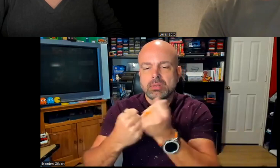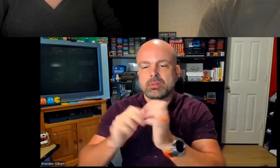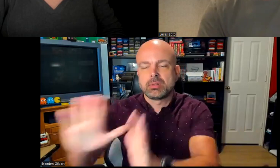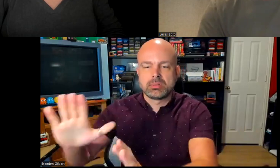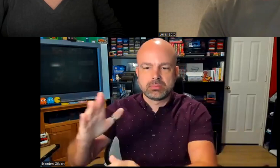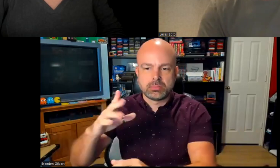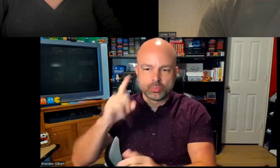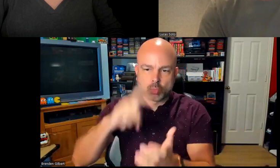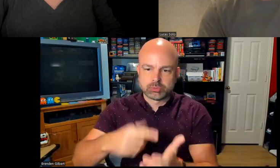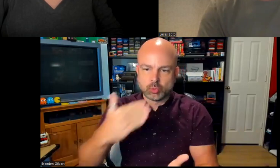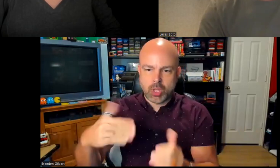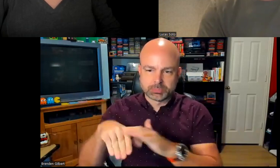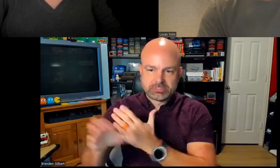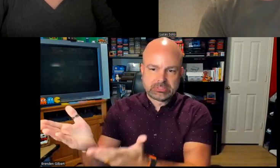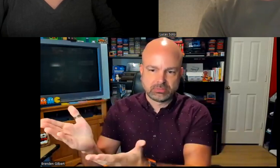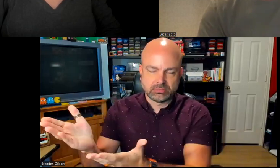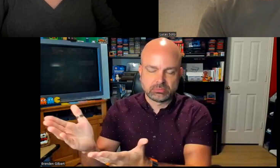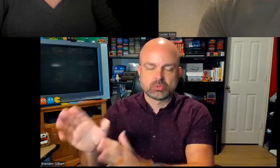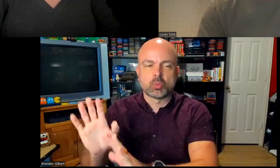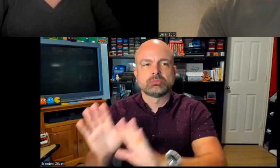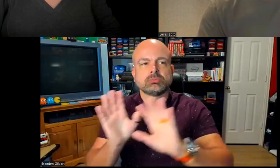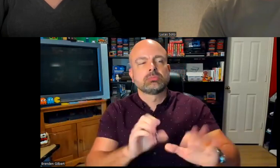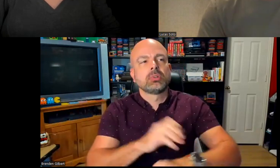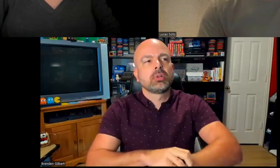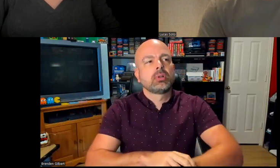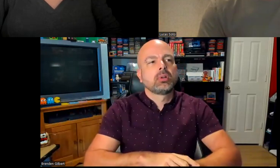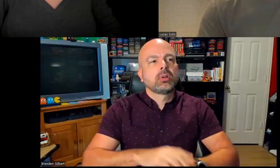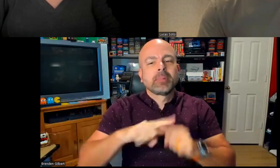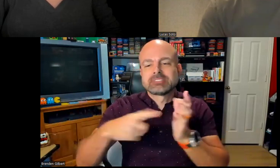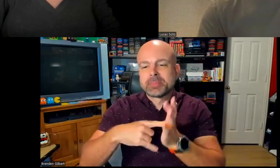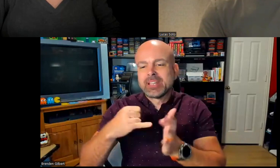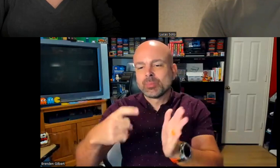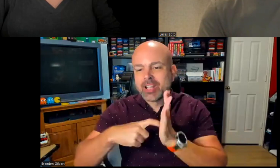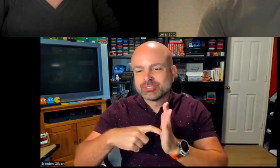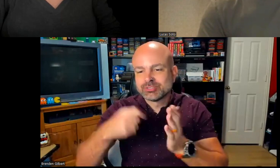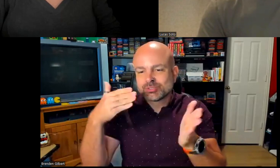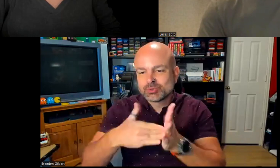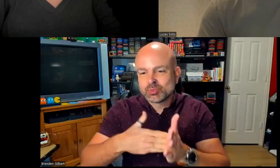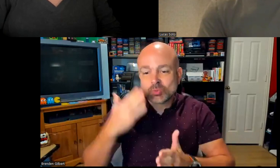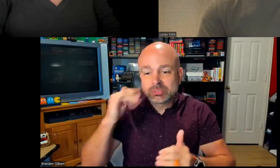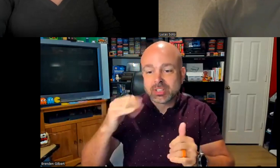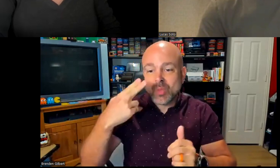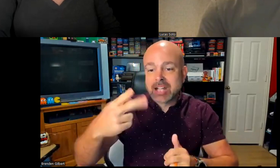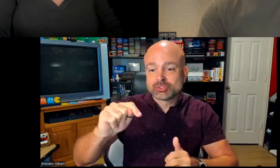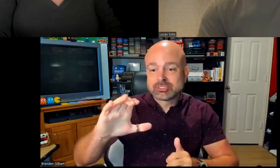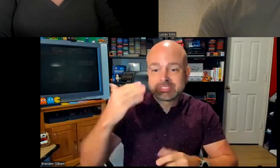have Deaf people who are advocating for that amongst their platform, and there are others, as well. But there are